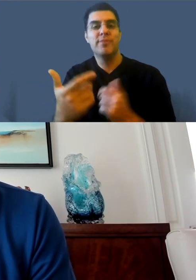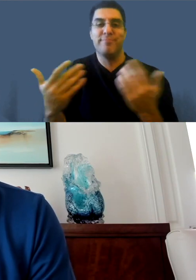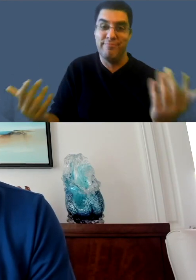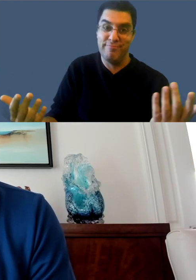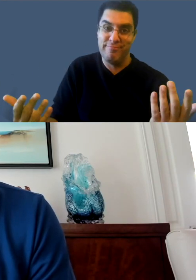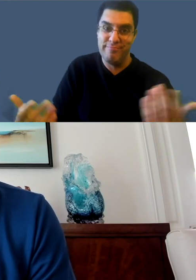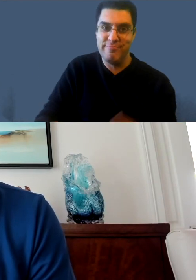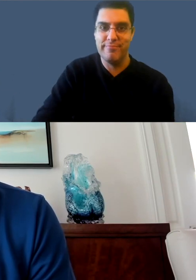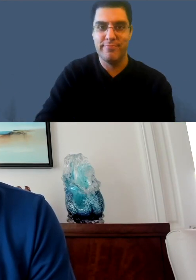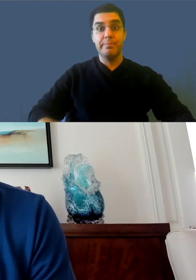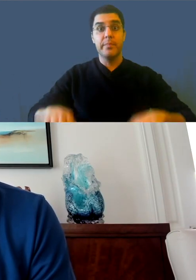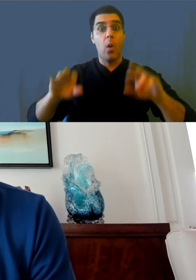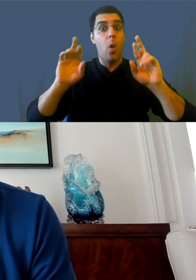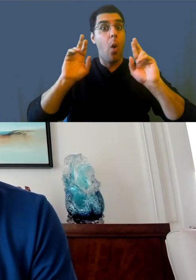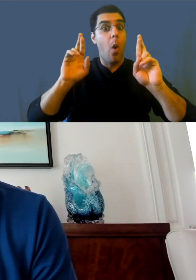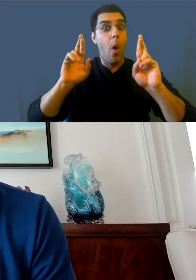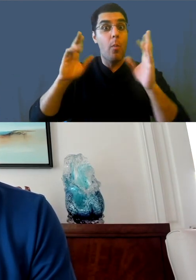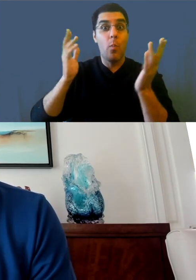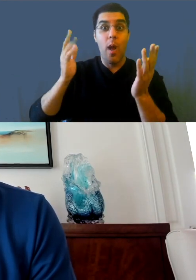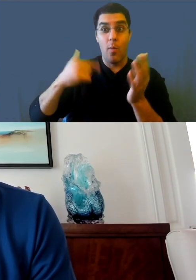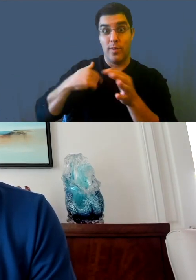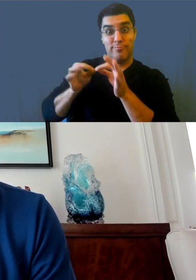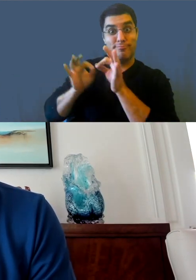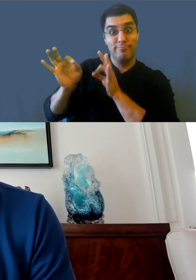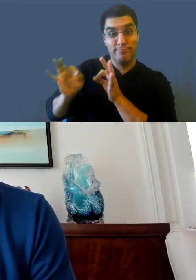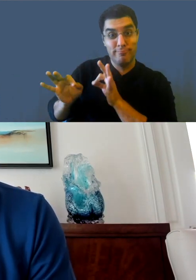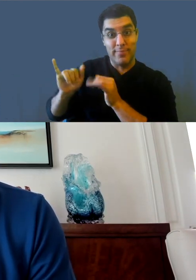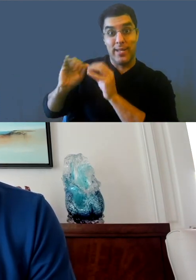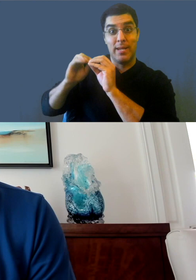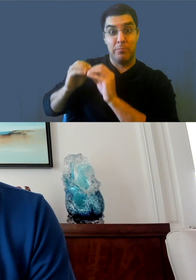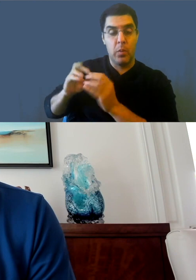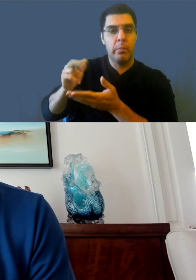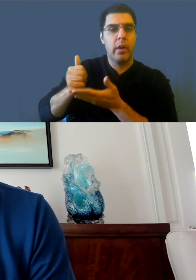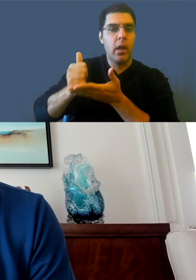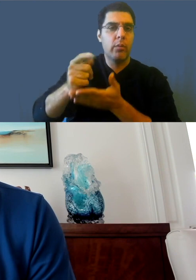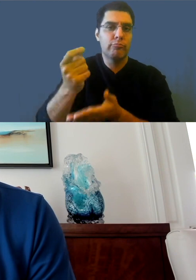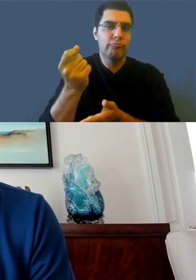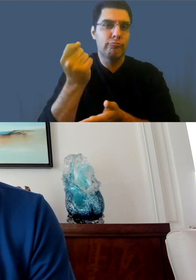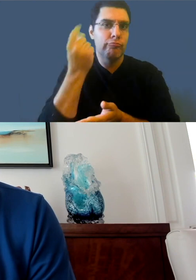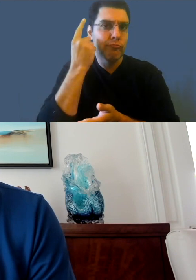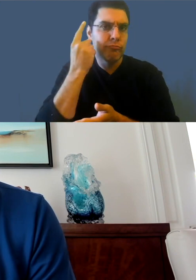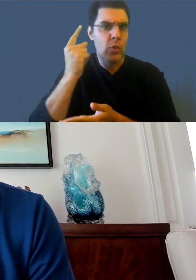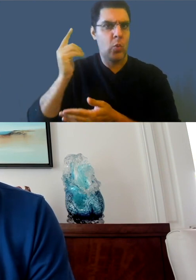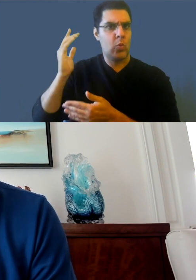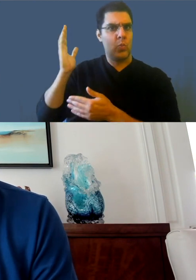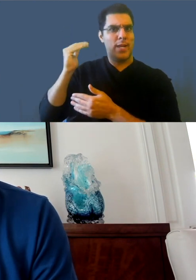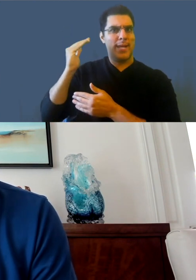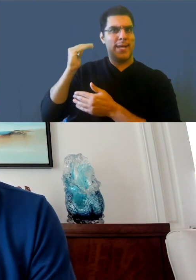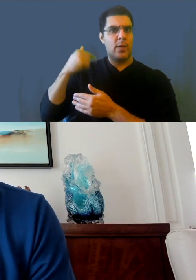that we should be doubling down on creator captions, because that's where the captions are being created